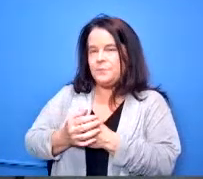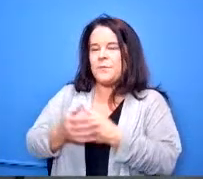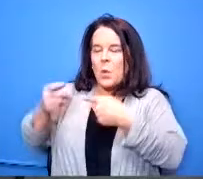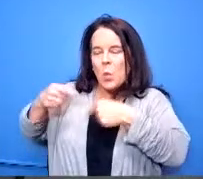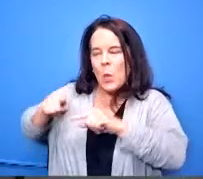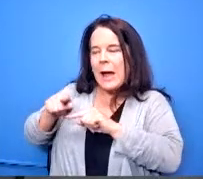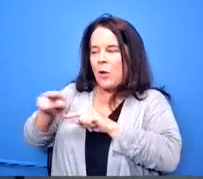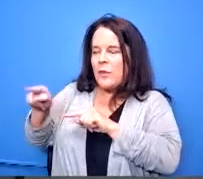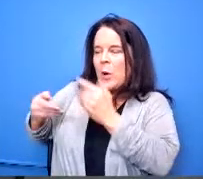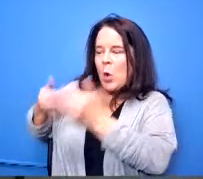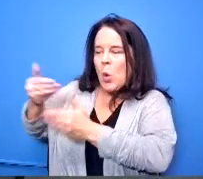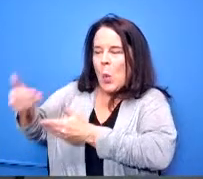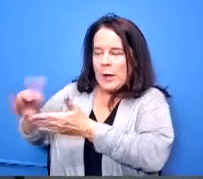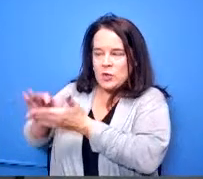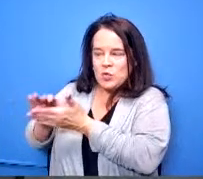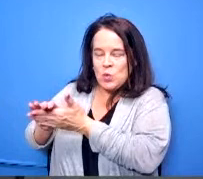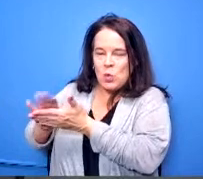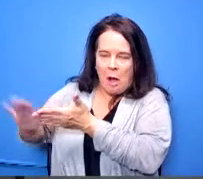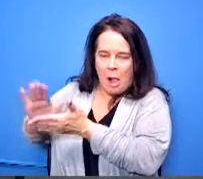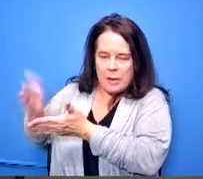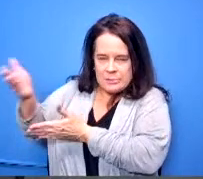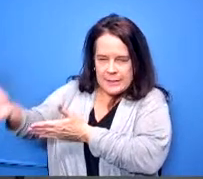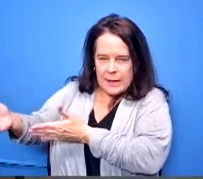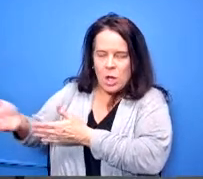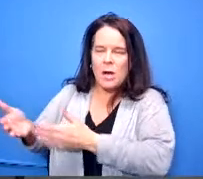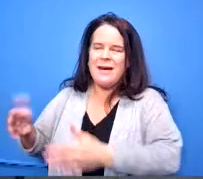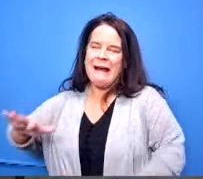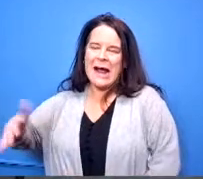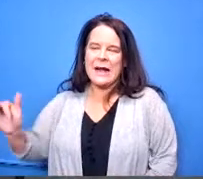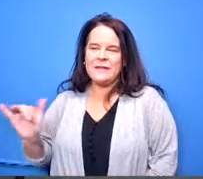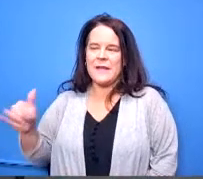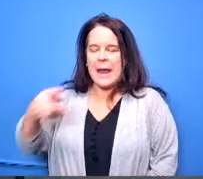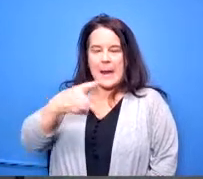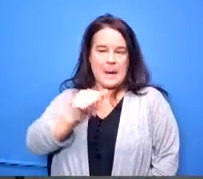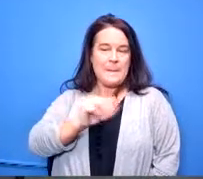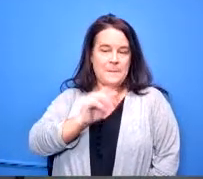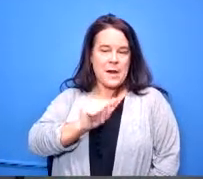would be very similar to what we did with our para to teacher model and we we say that as you